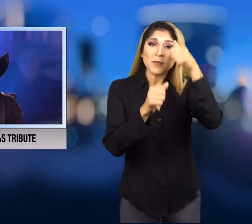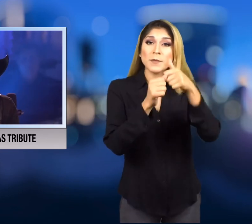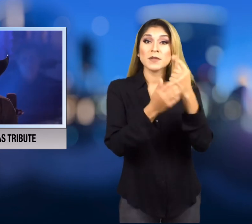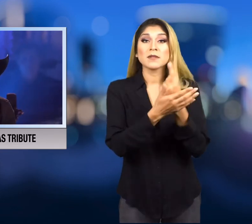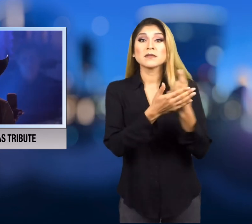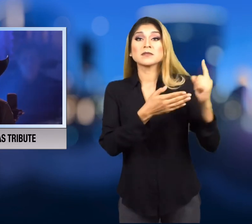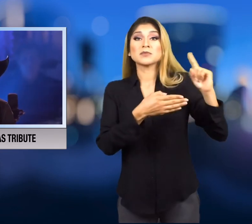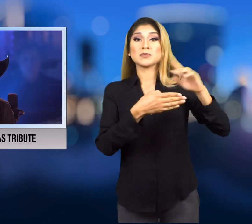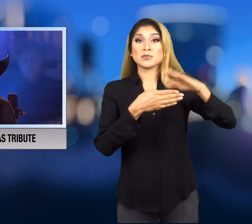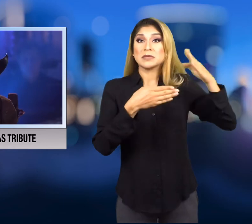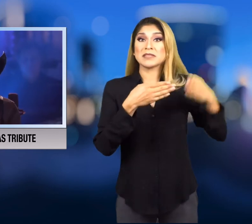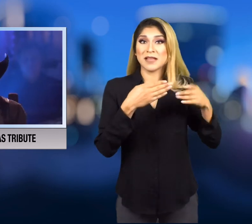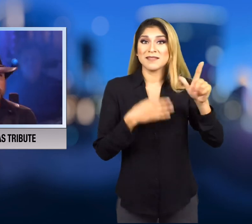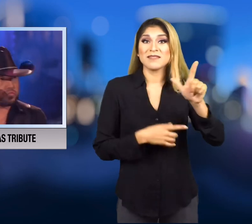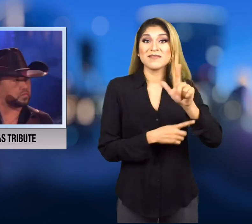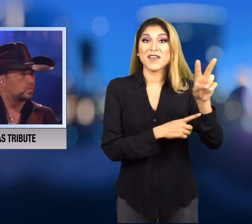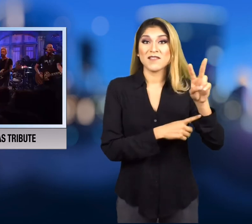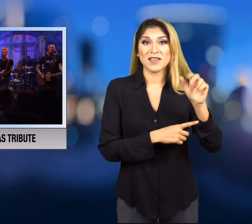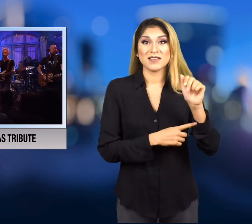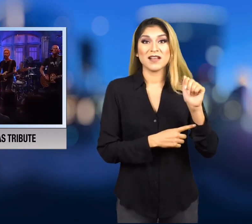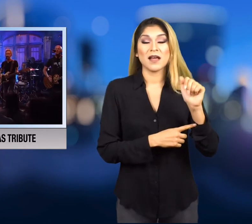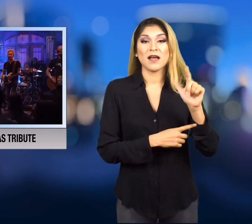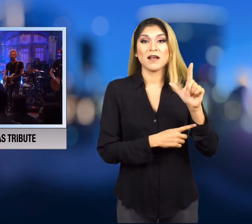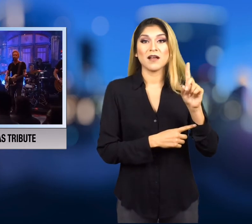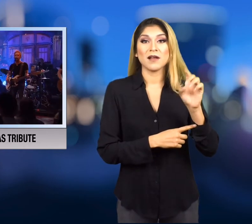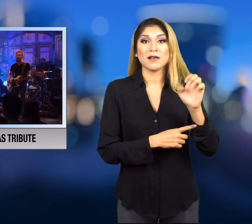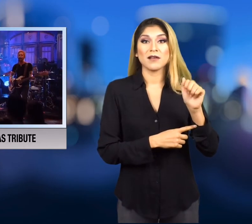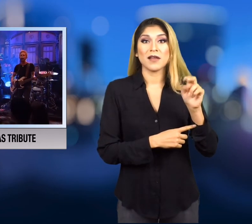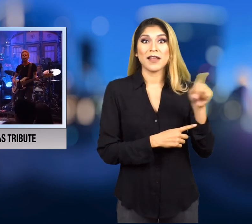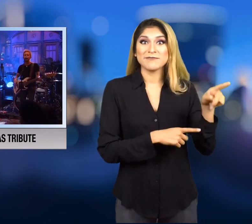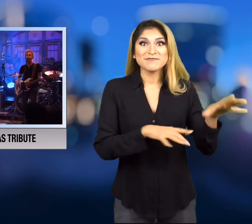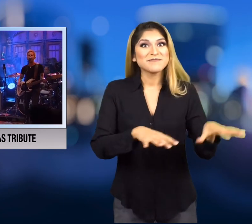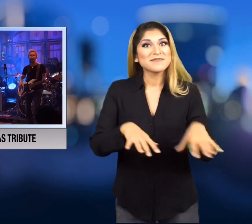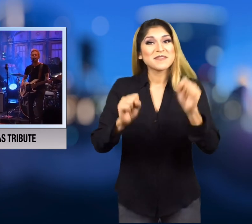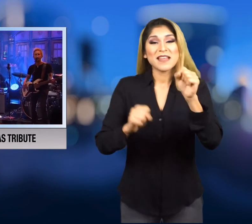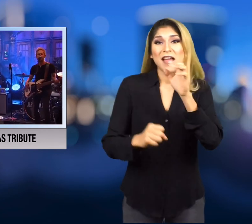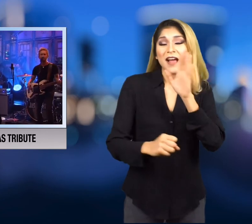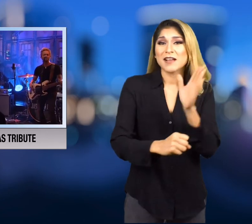Aldean was on stage in Las Vegas last week